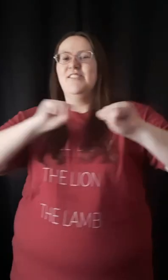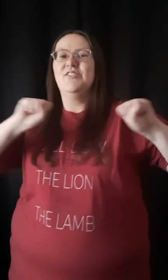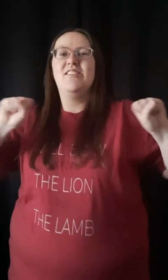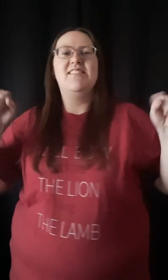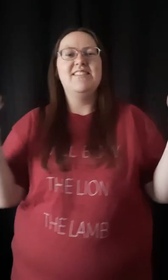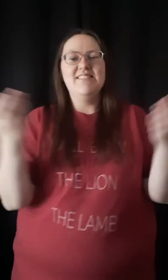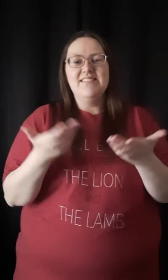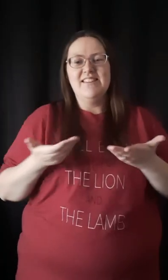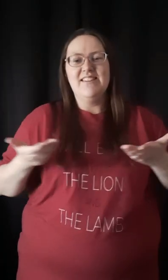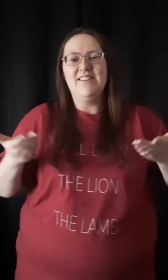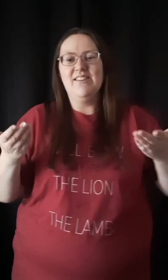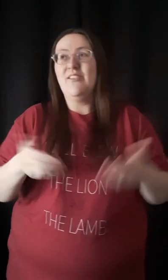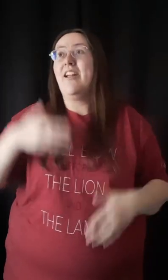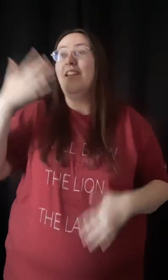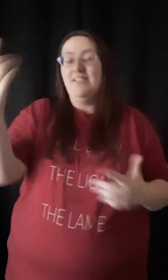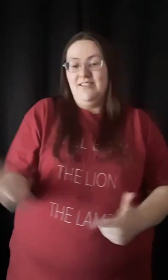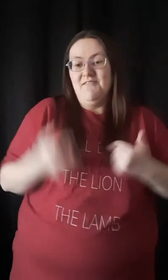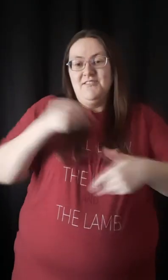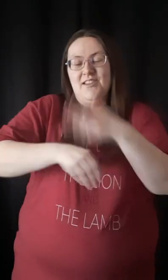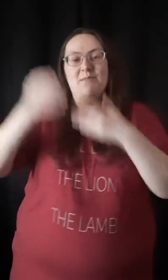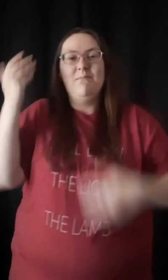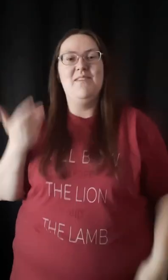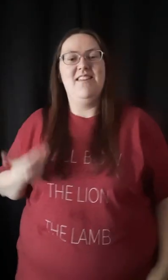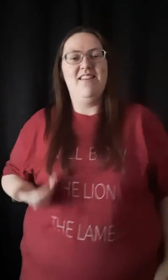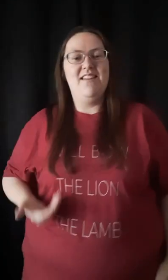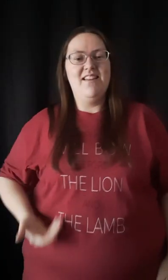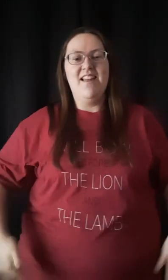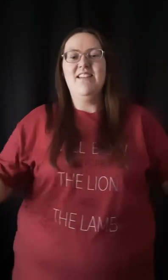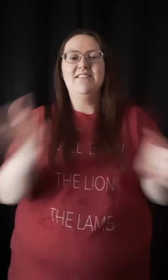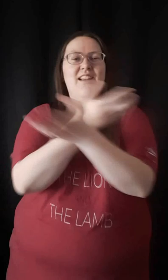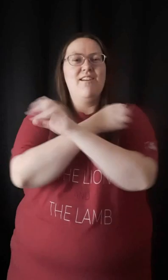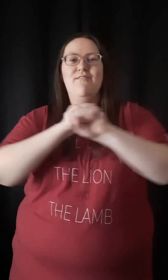Salvation is here and he lives in me